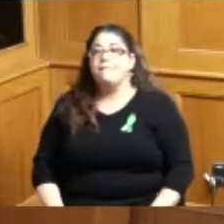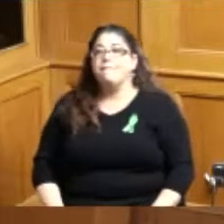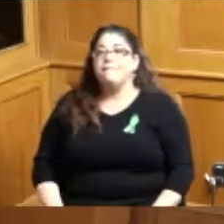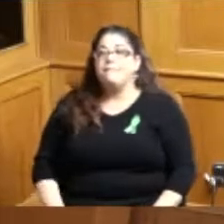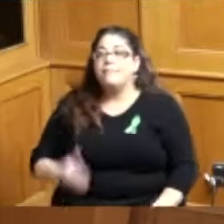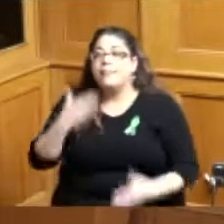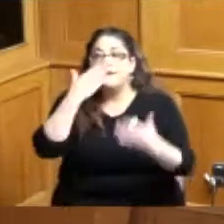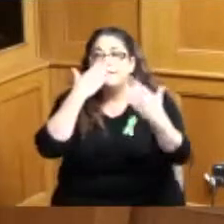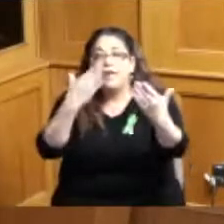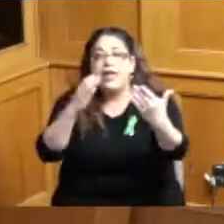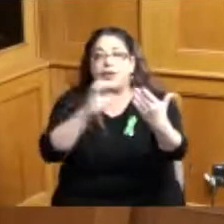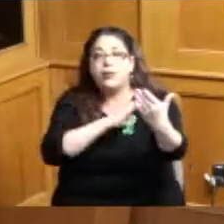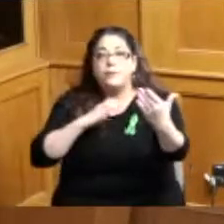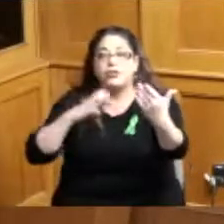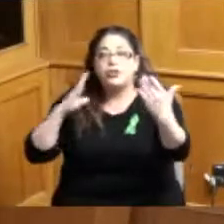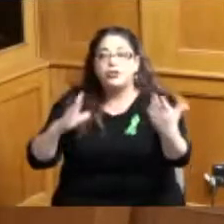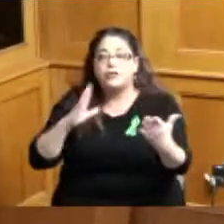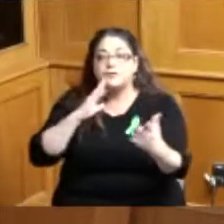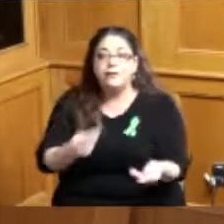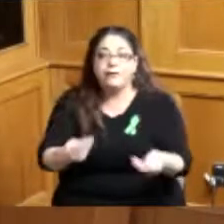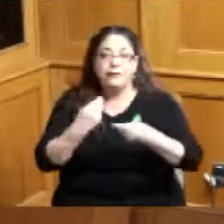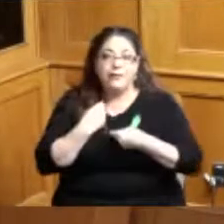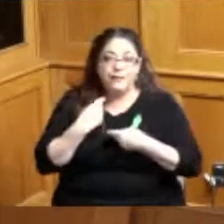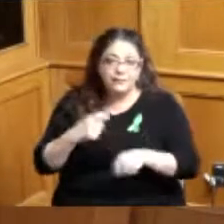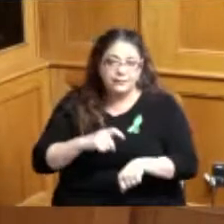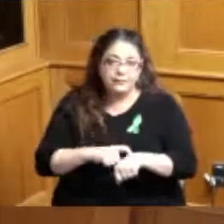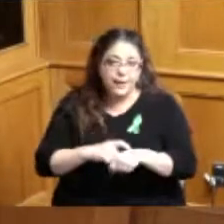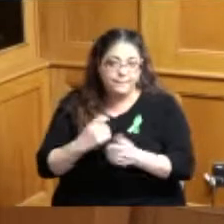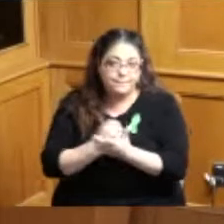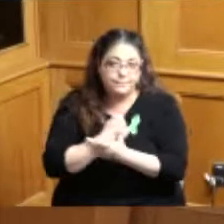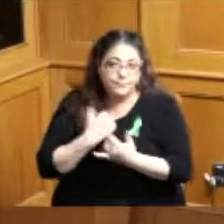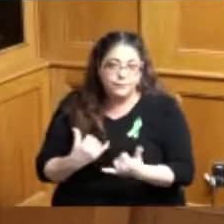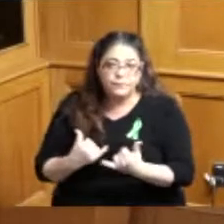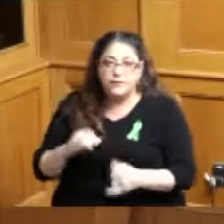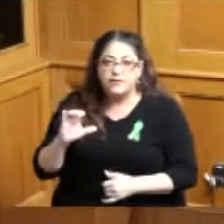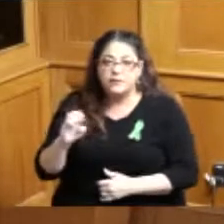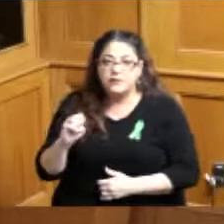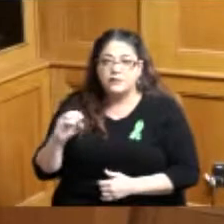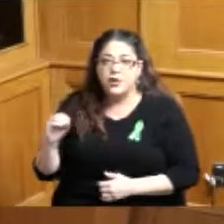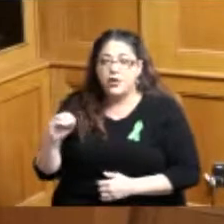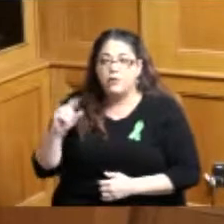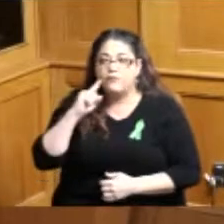thank you thank you Commissioners for giving us this time I am the CEO of 4c for Children although